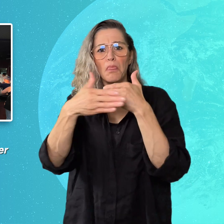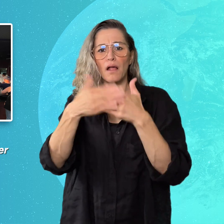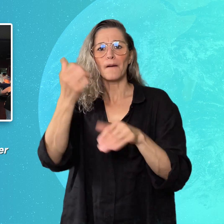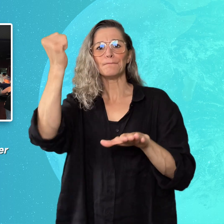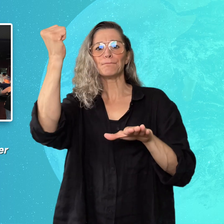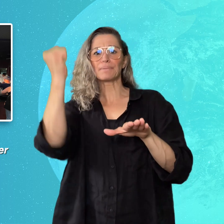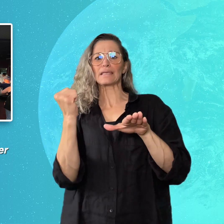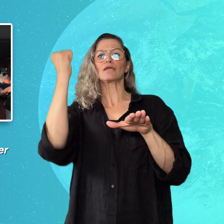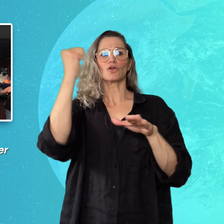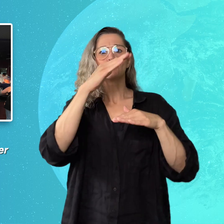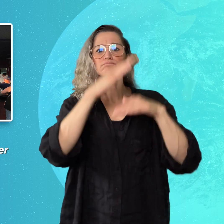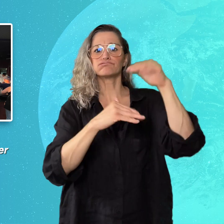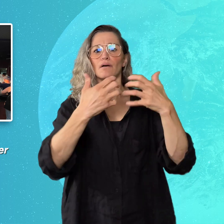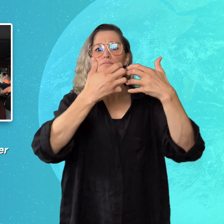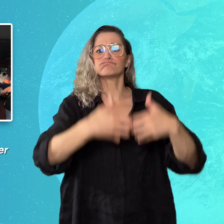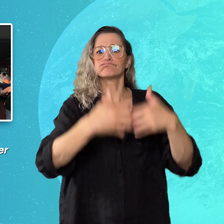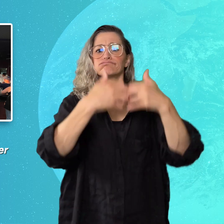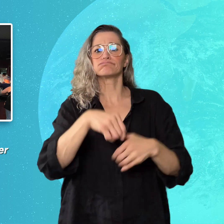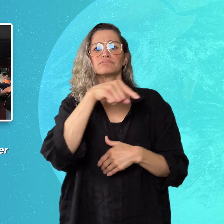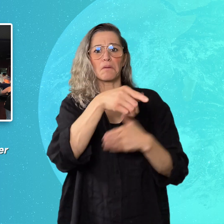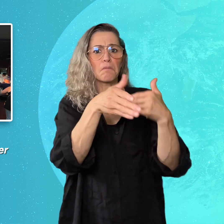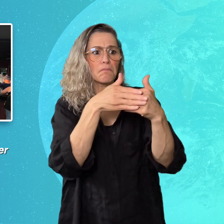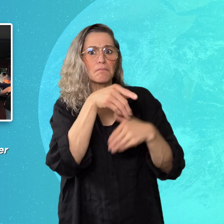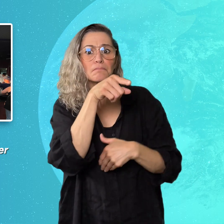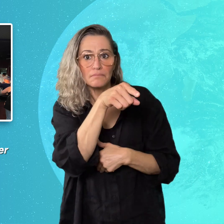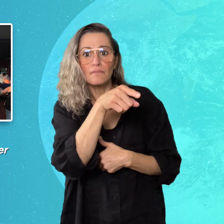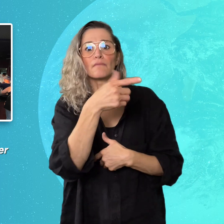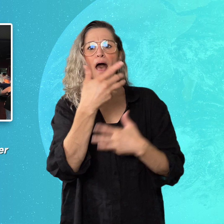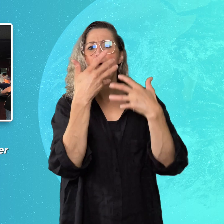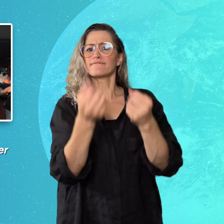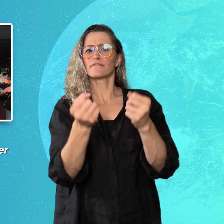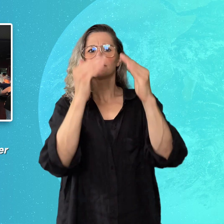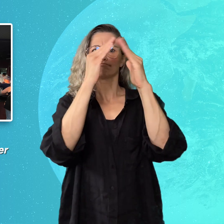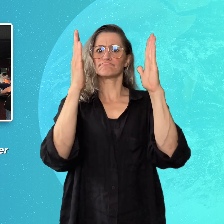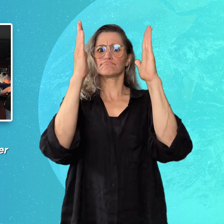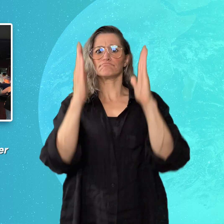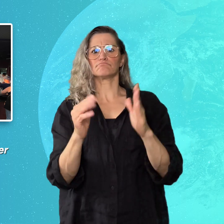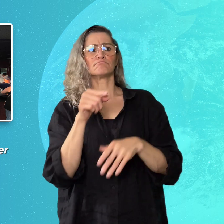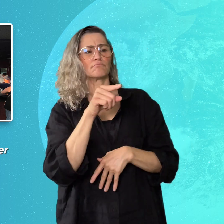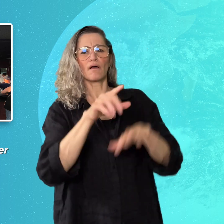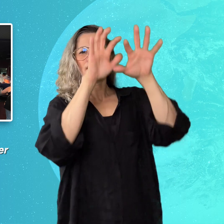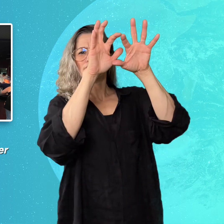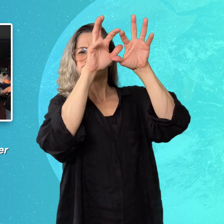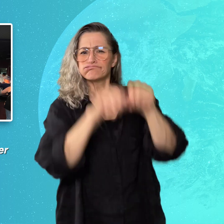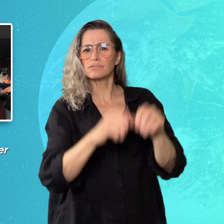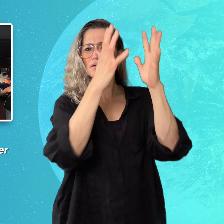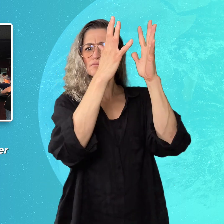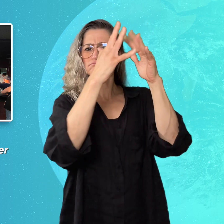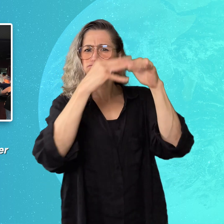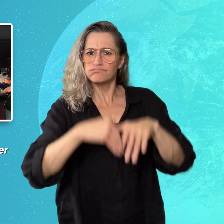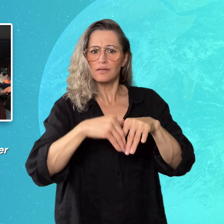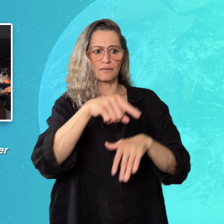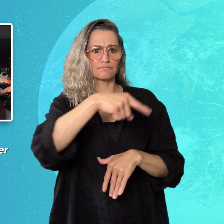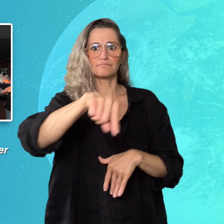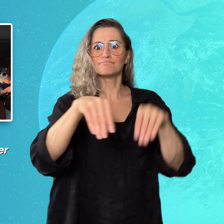a beer brewery, tore down an existing building and now will